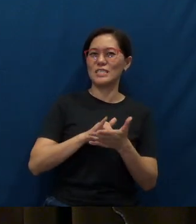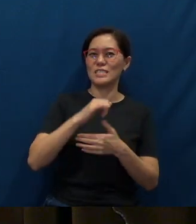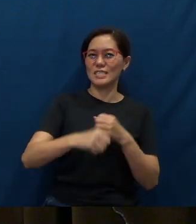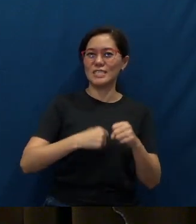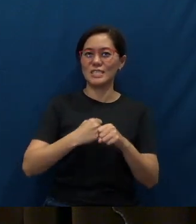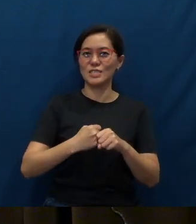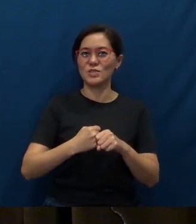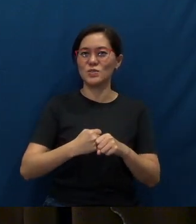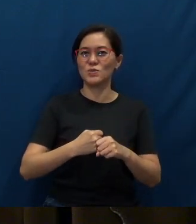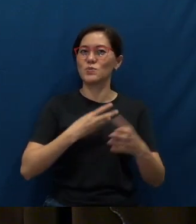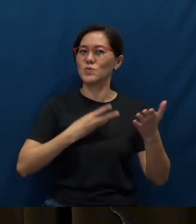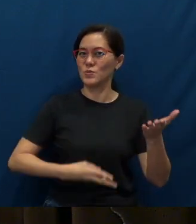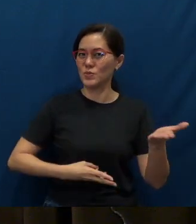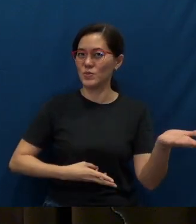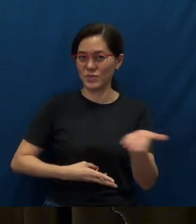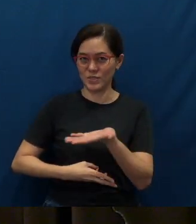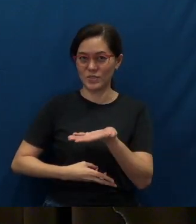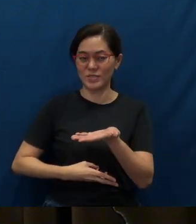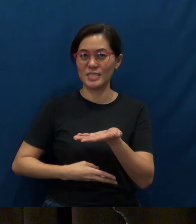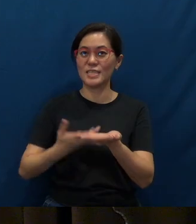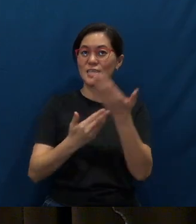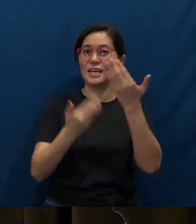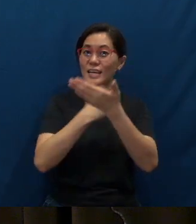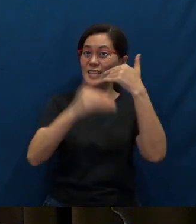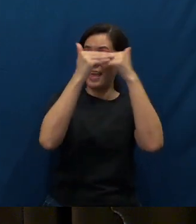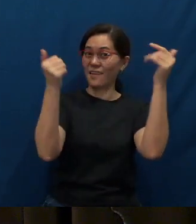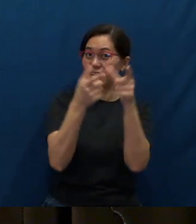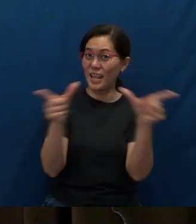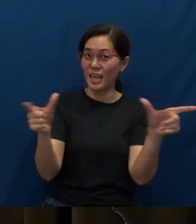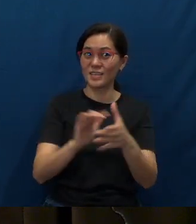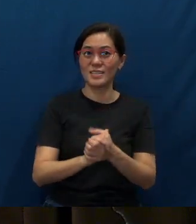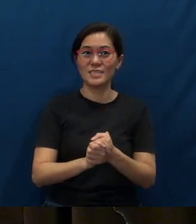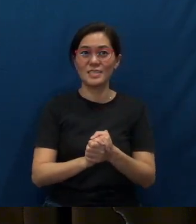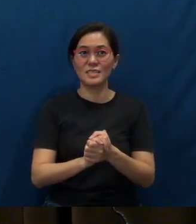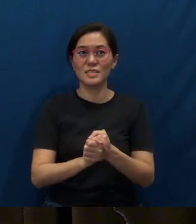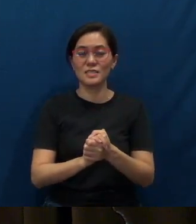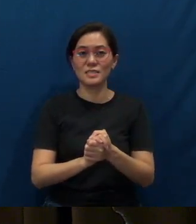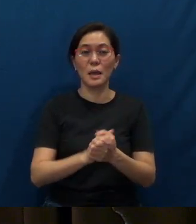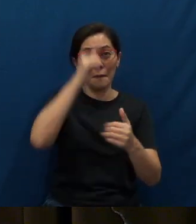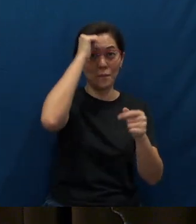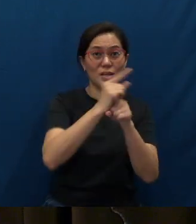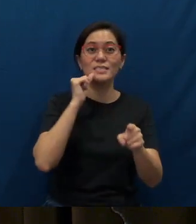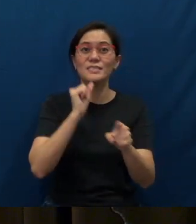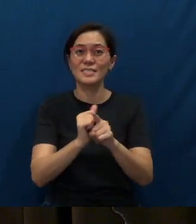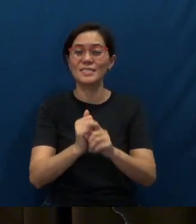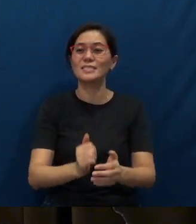to greet you in the heavenly language. 给弟兄姐妹们拜个早年！ (Brothers and sisters, New Year greetings in advance!)